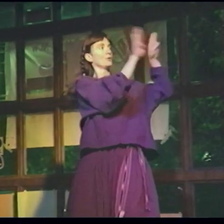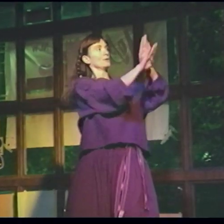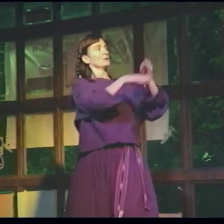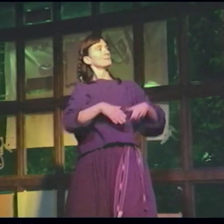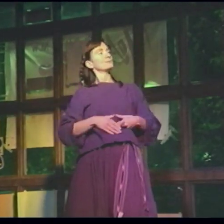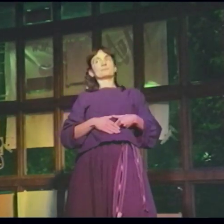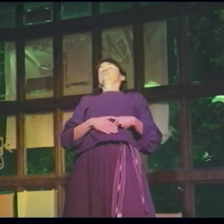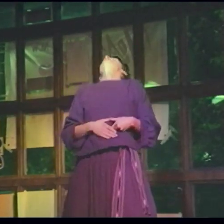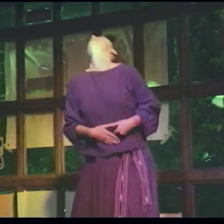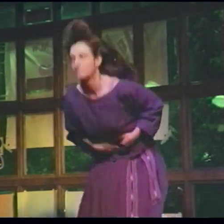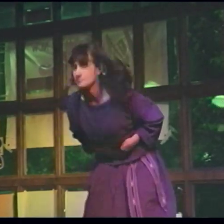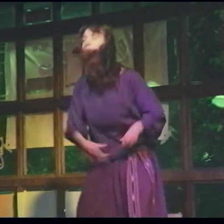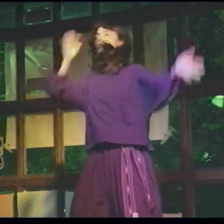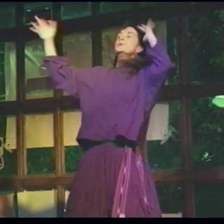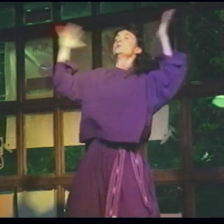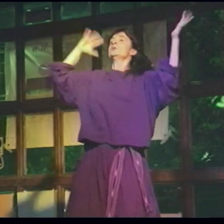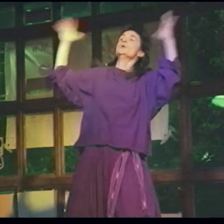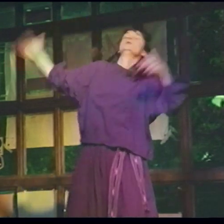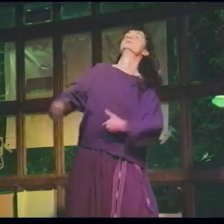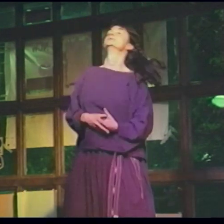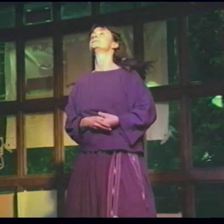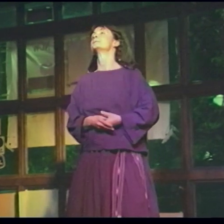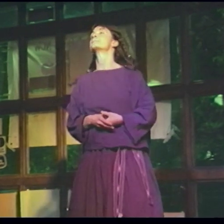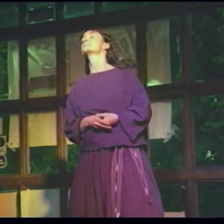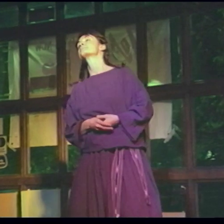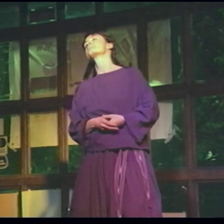Doors slatter shut... and we're off